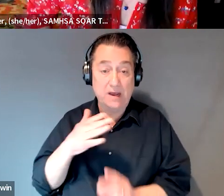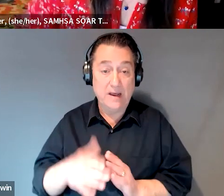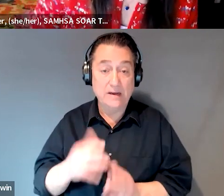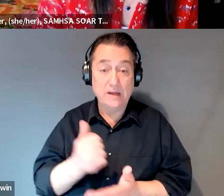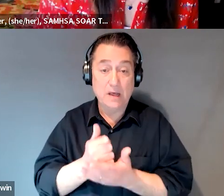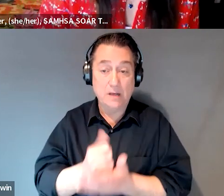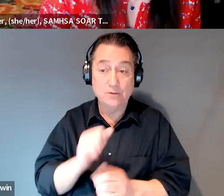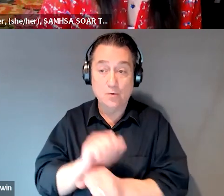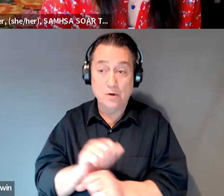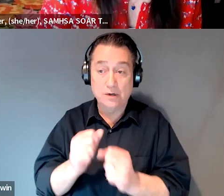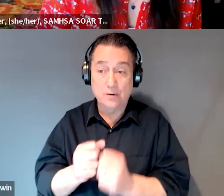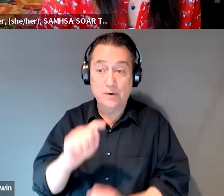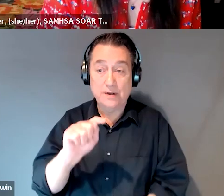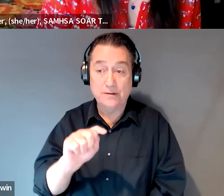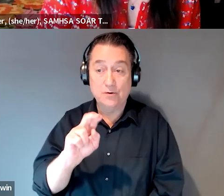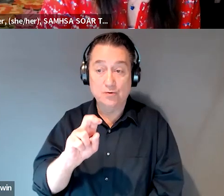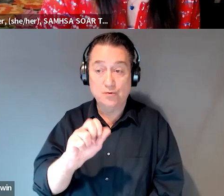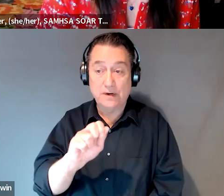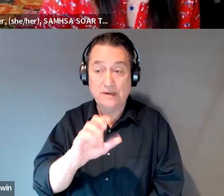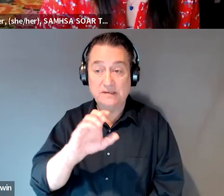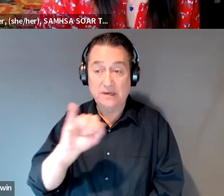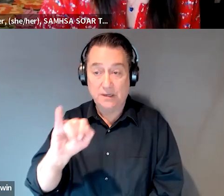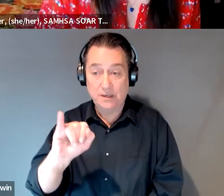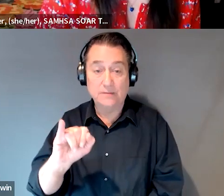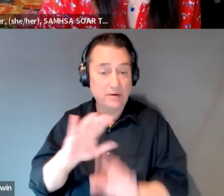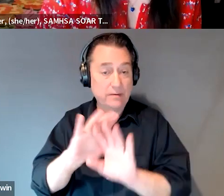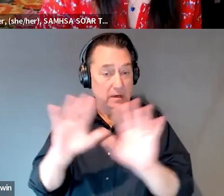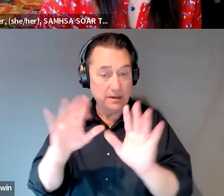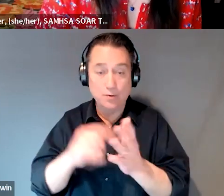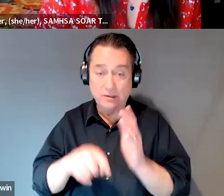'cause she's so clear in what she needs and what needs